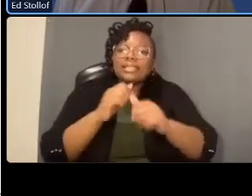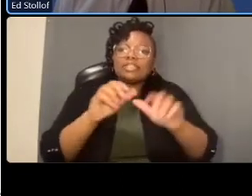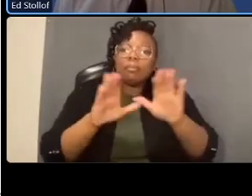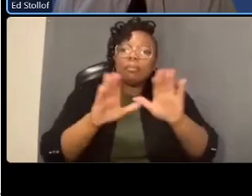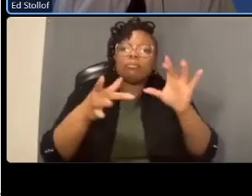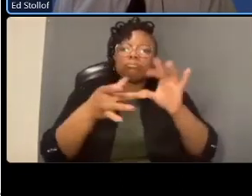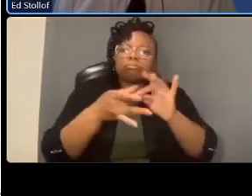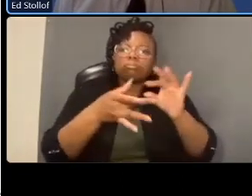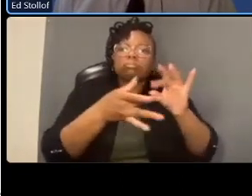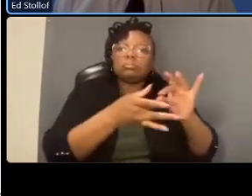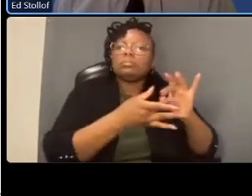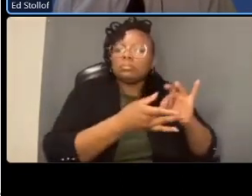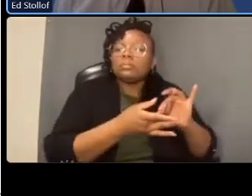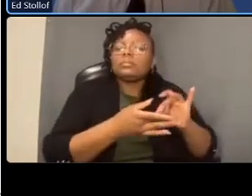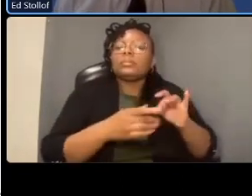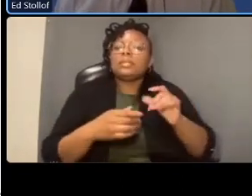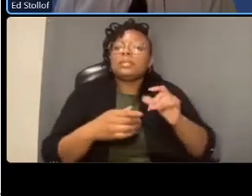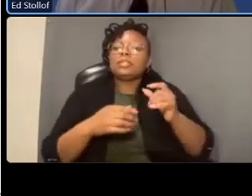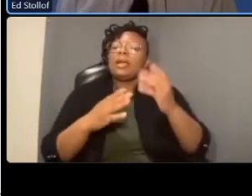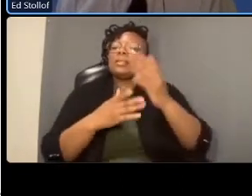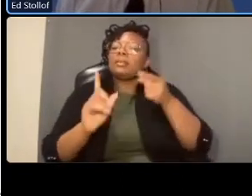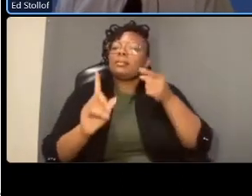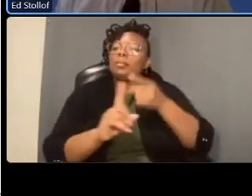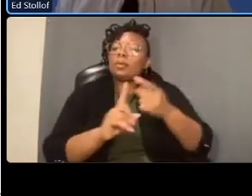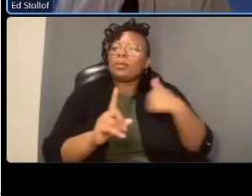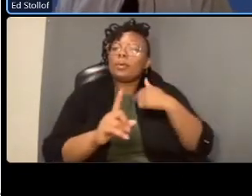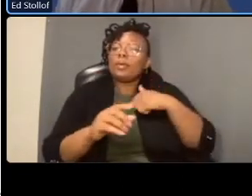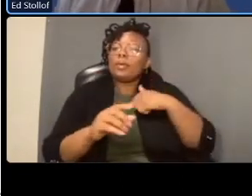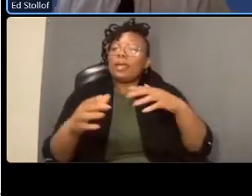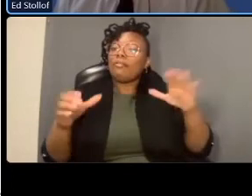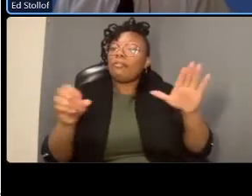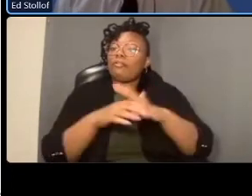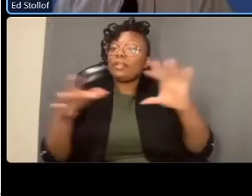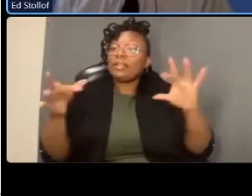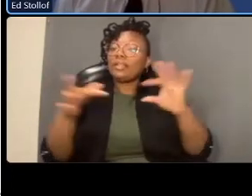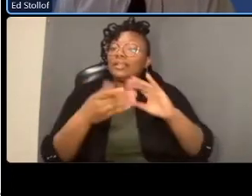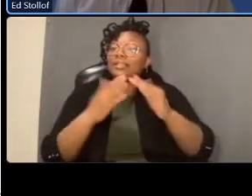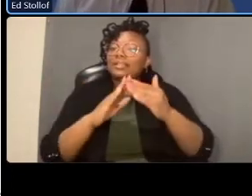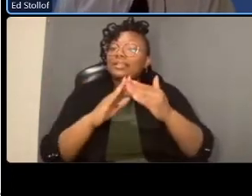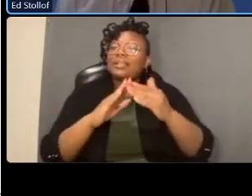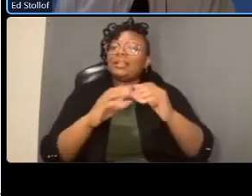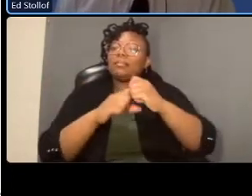and that will encourage more and more folks to uh to use the bicycle as a a significant mode